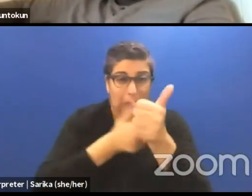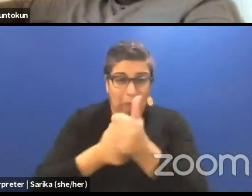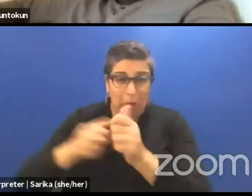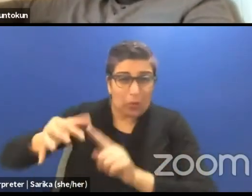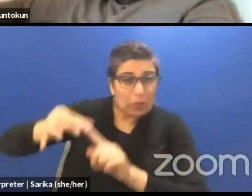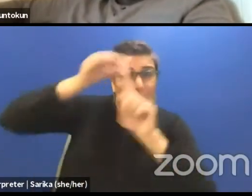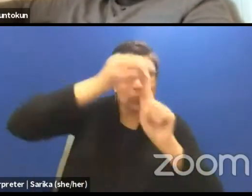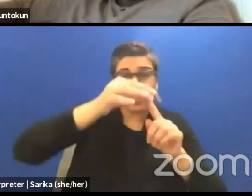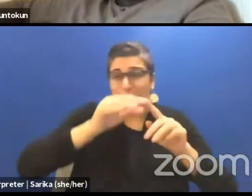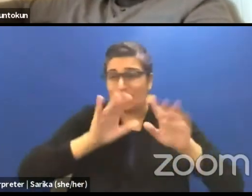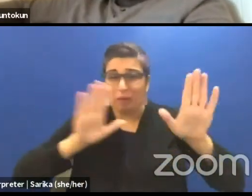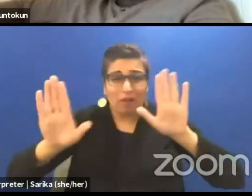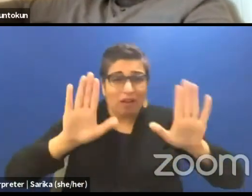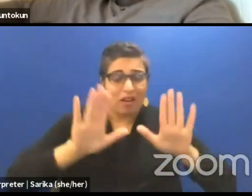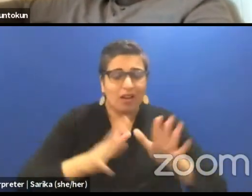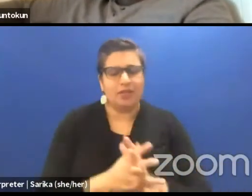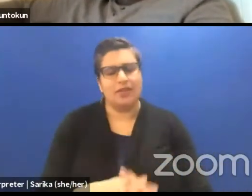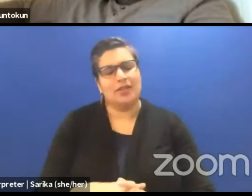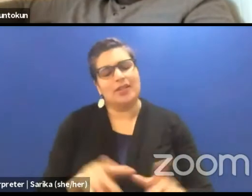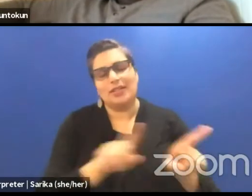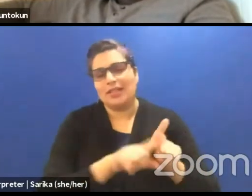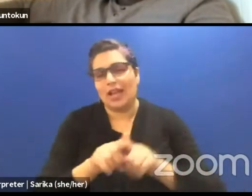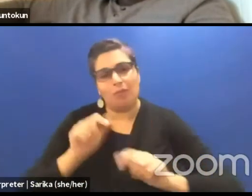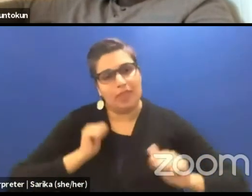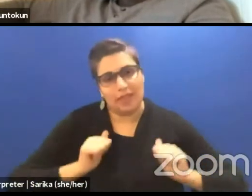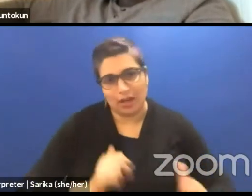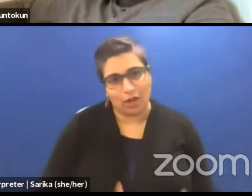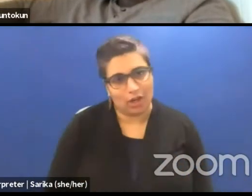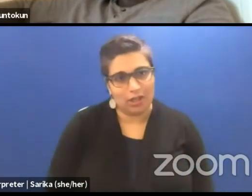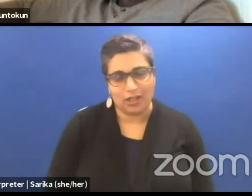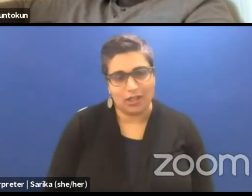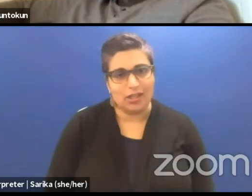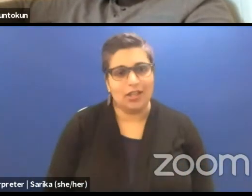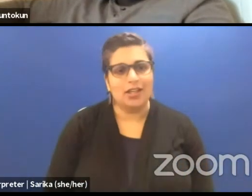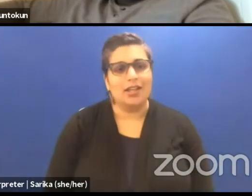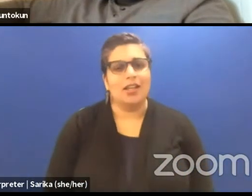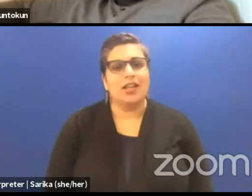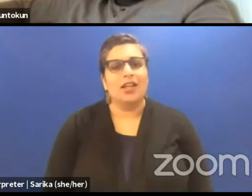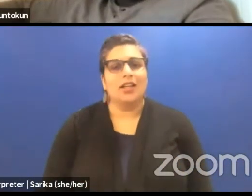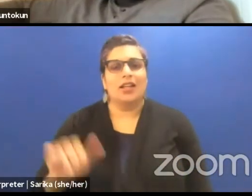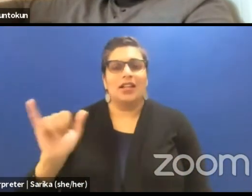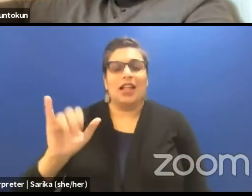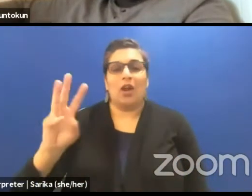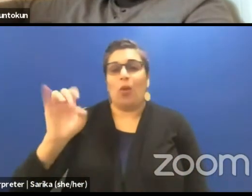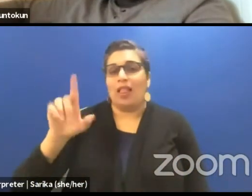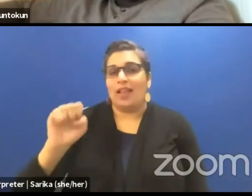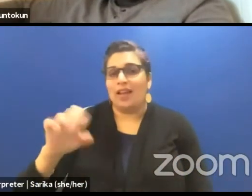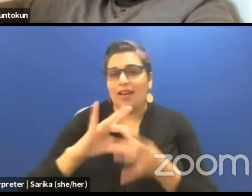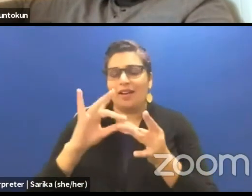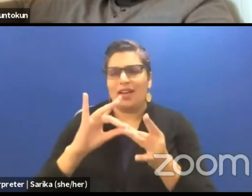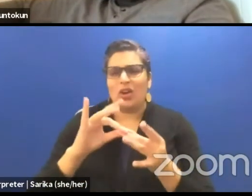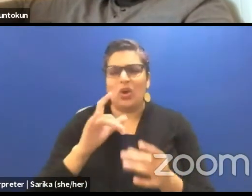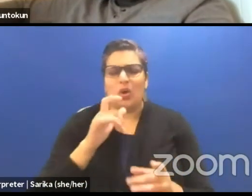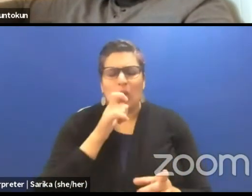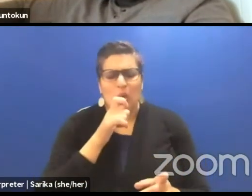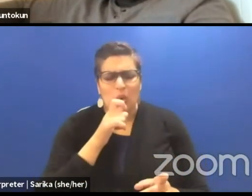So I am not sure, like Wole said who are we decolonizing or what are we trying to decolonize here?